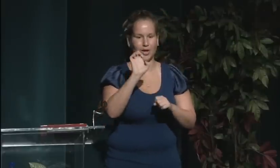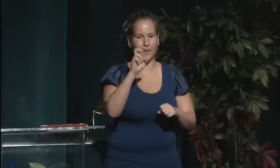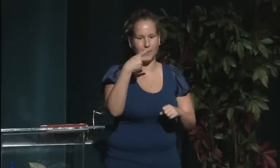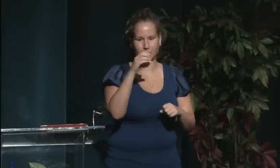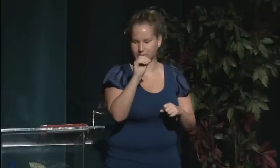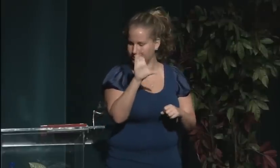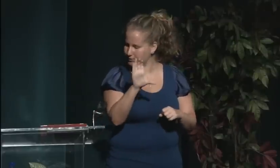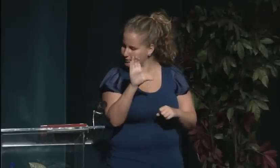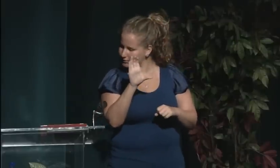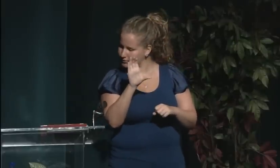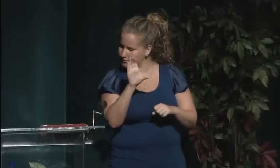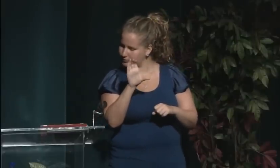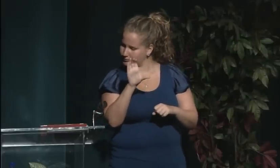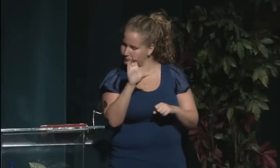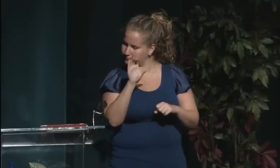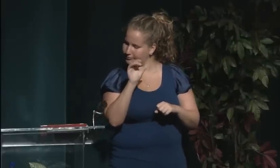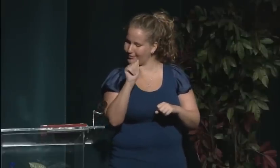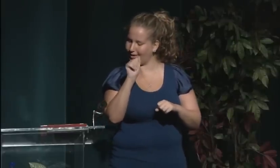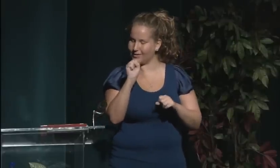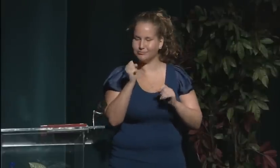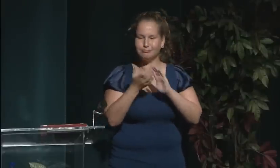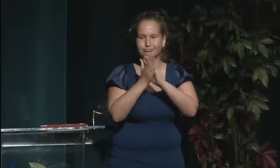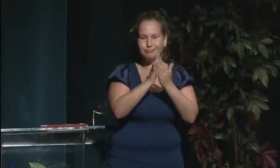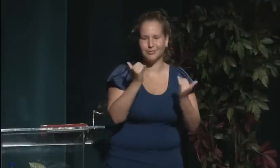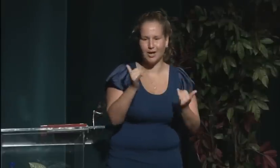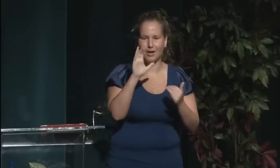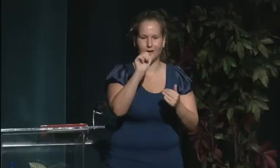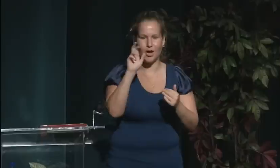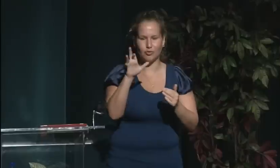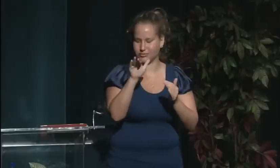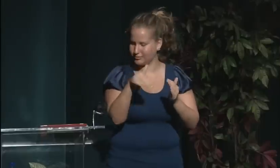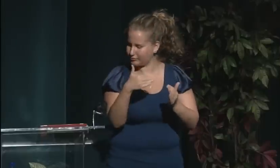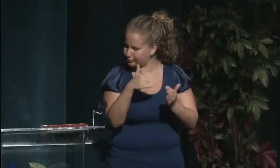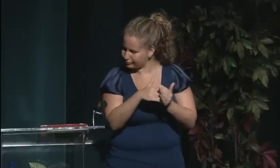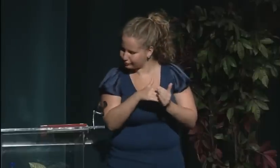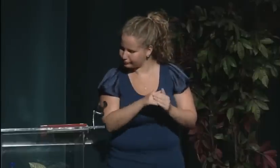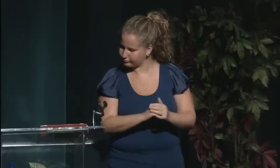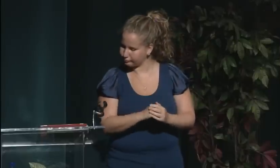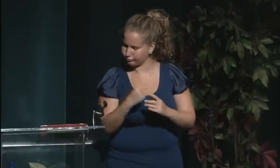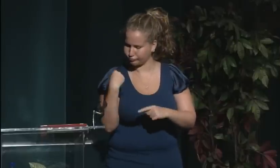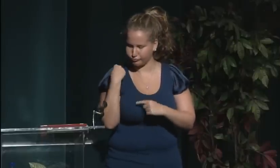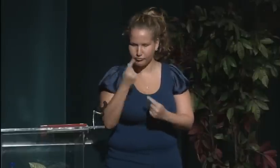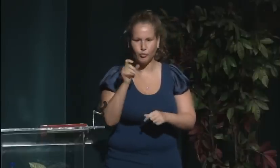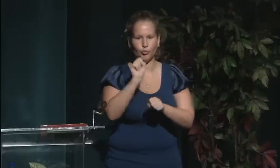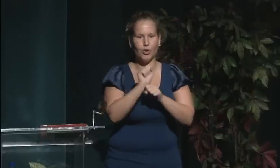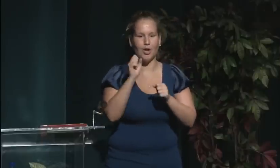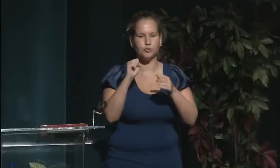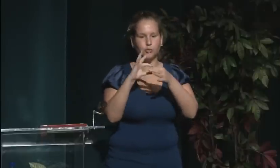who is another alumni of Gallaudet University. She has had a number of jobs throughout her career here